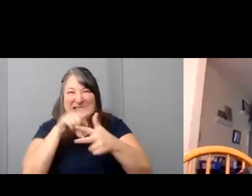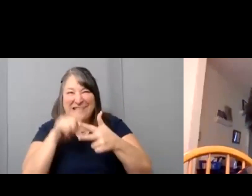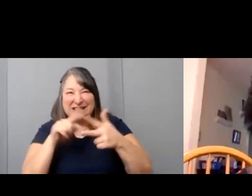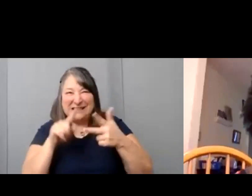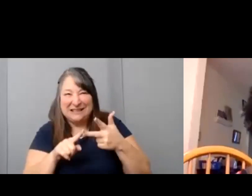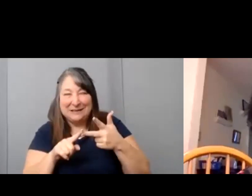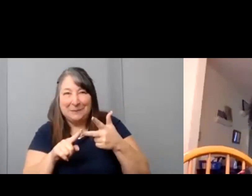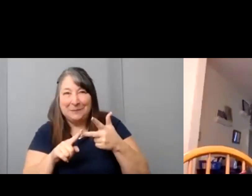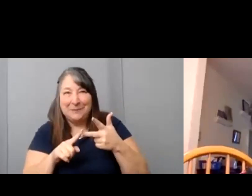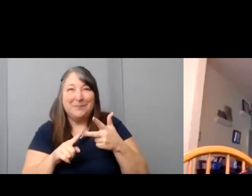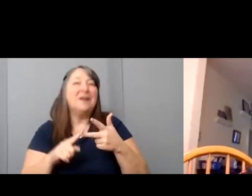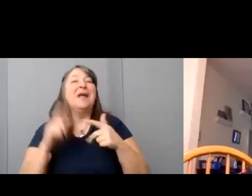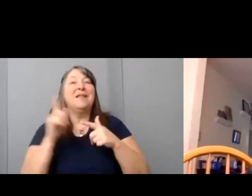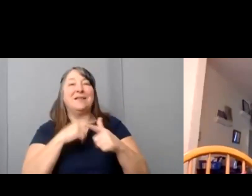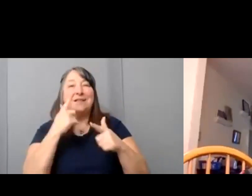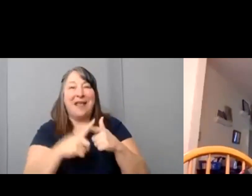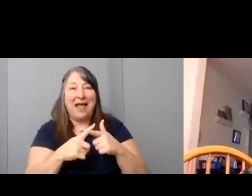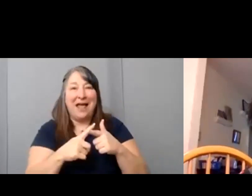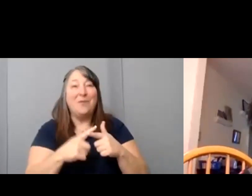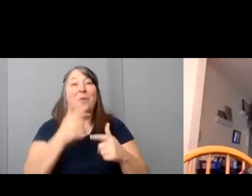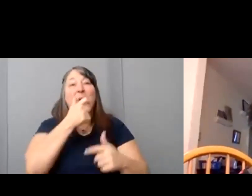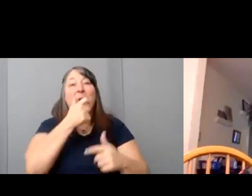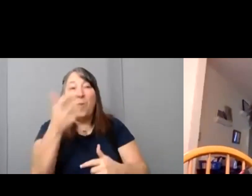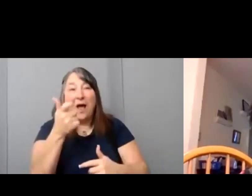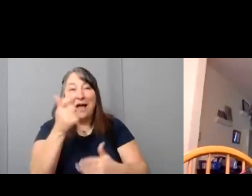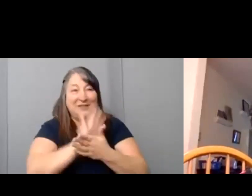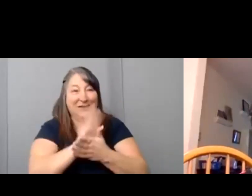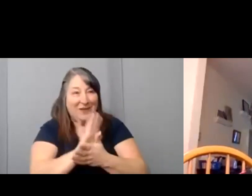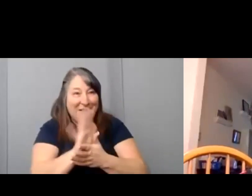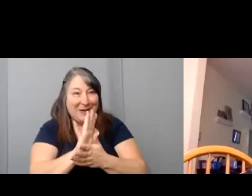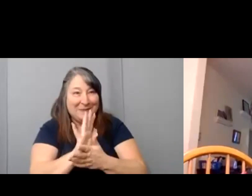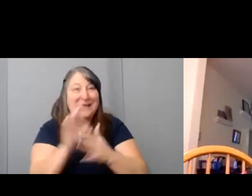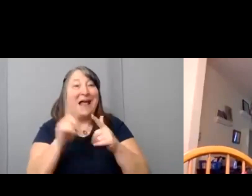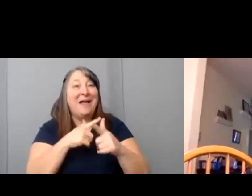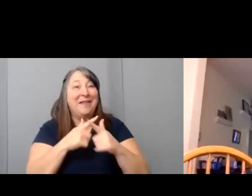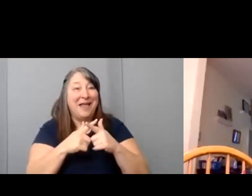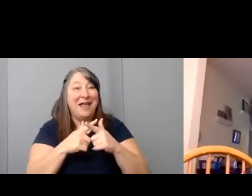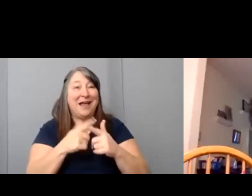who created films and then we will go to their films and then there will be a third discussion panel following. So and what's really cool about this is